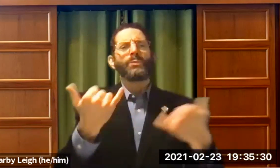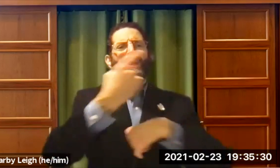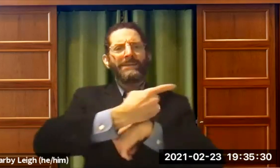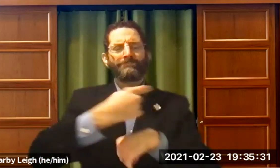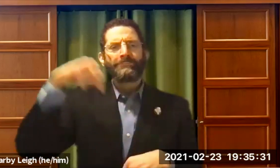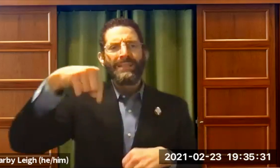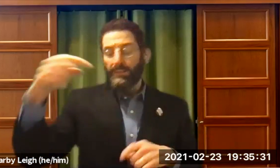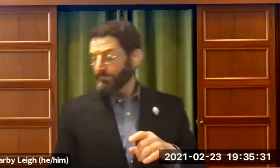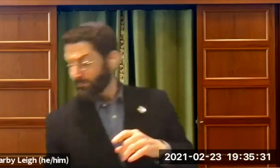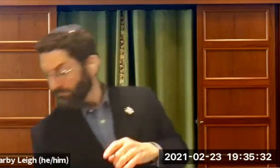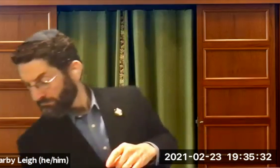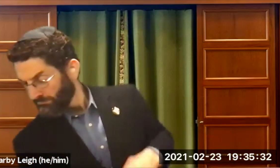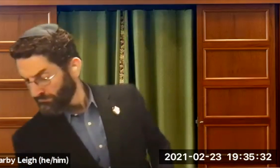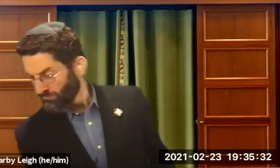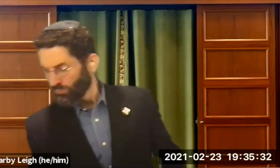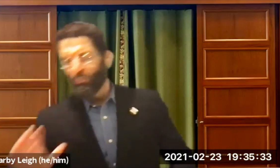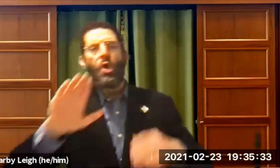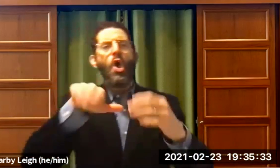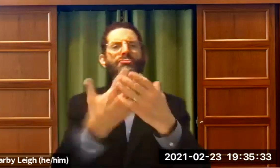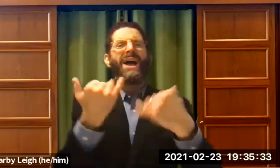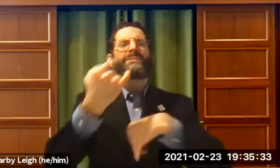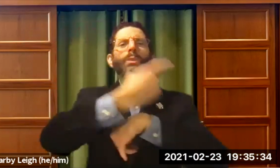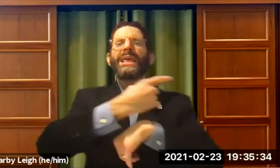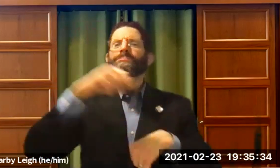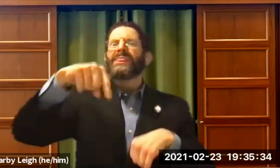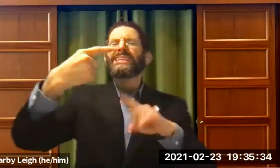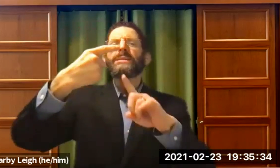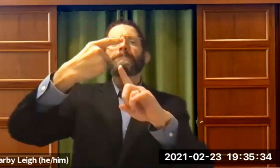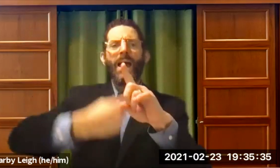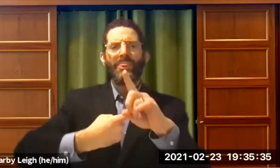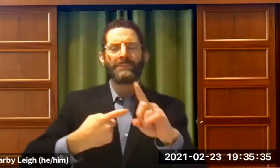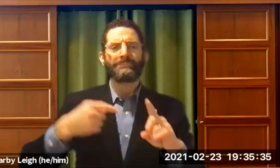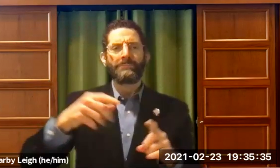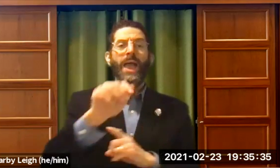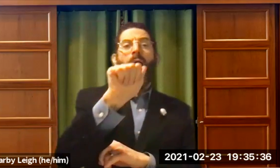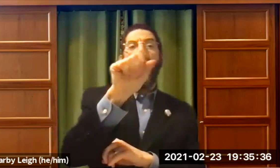. Today, this